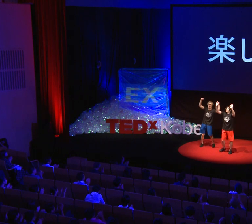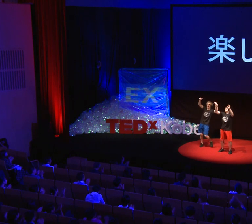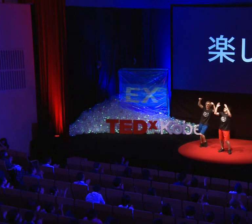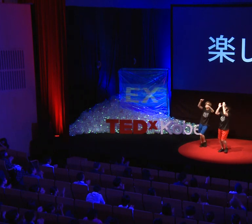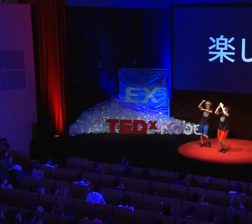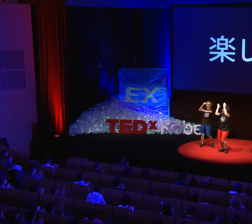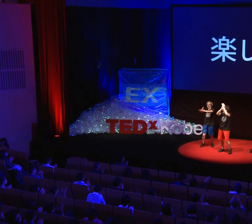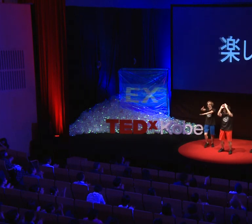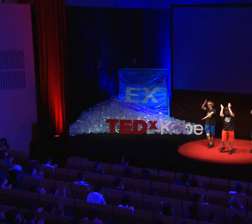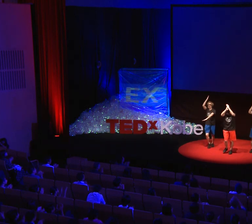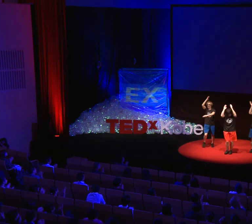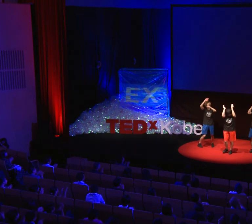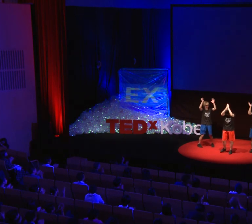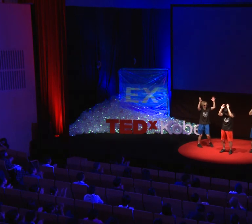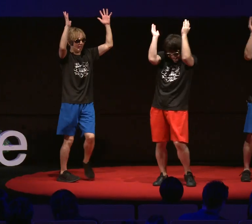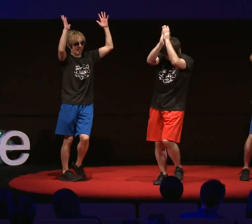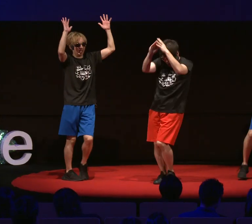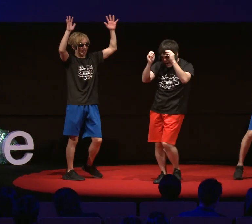O: OK!